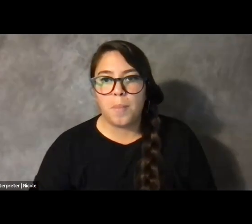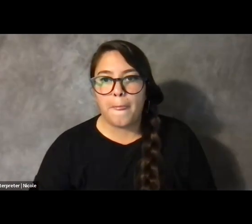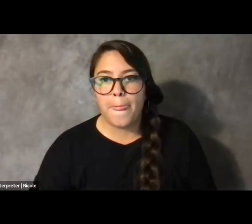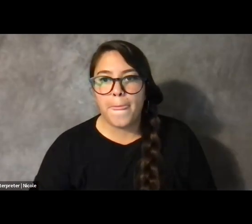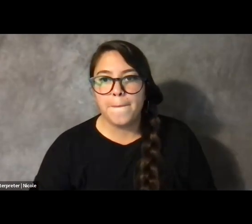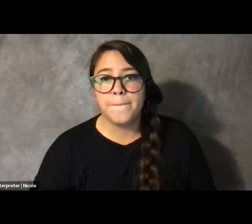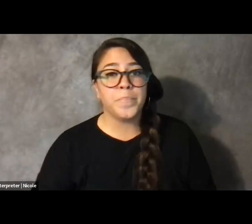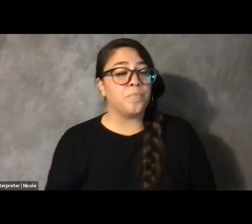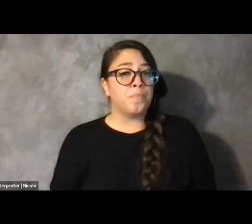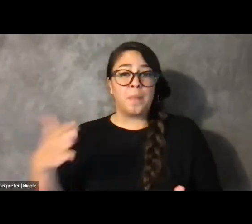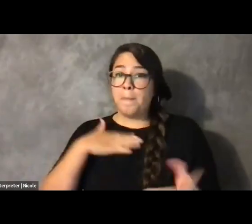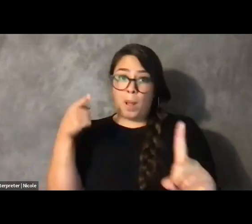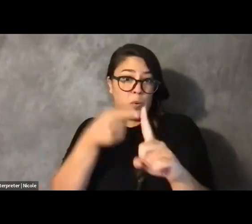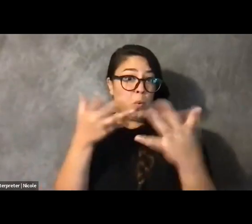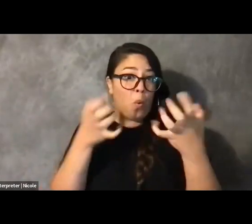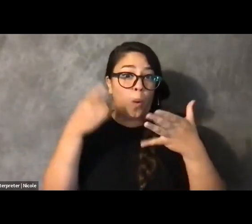that I wish somebody had spoken to me when I started this work.